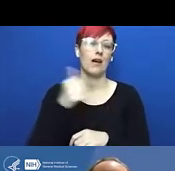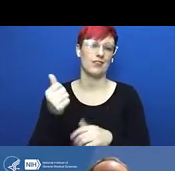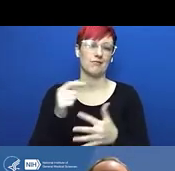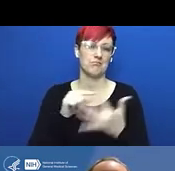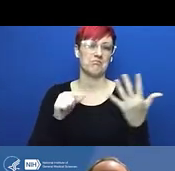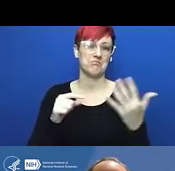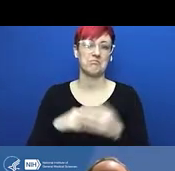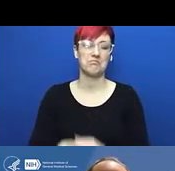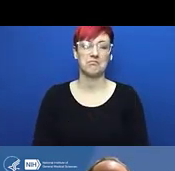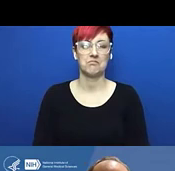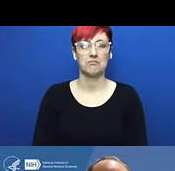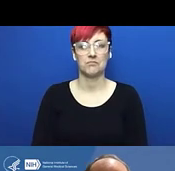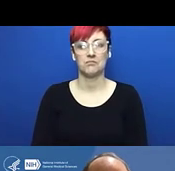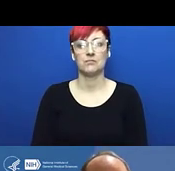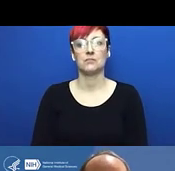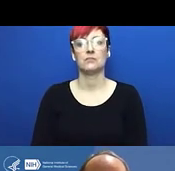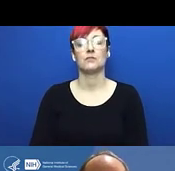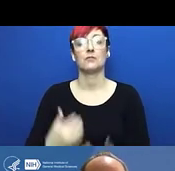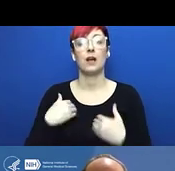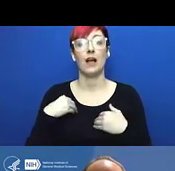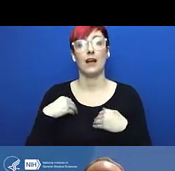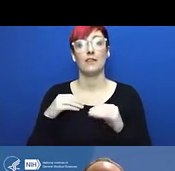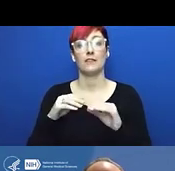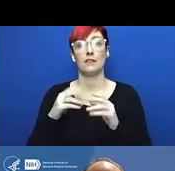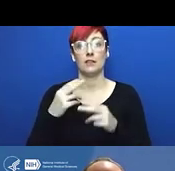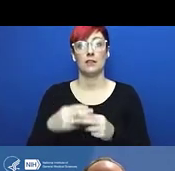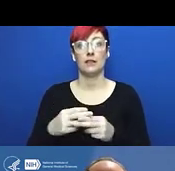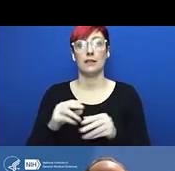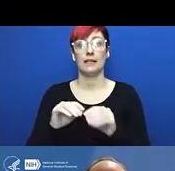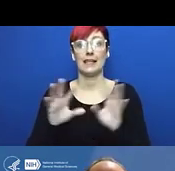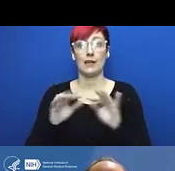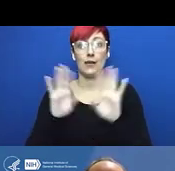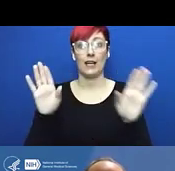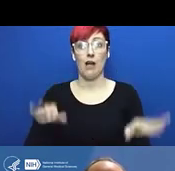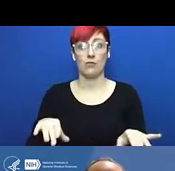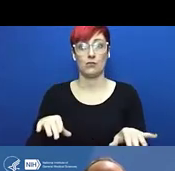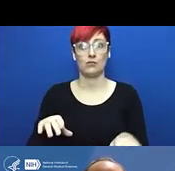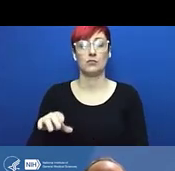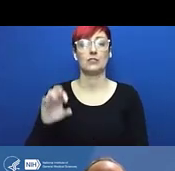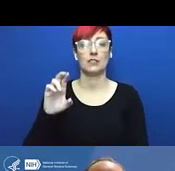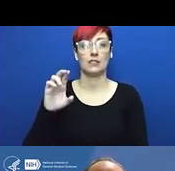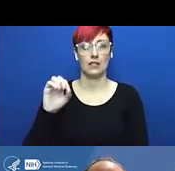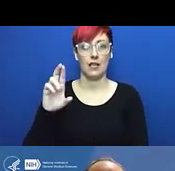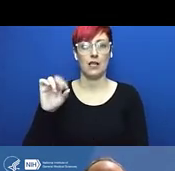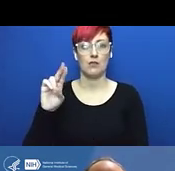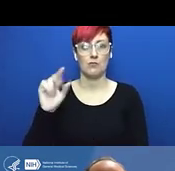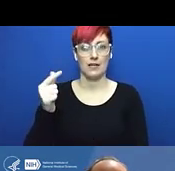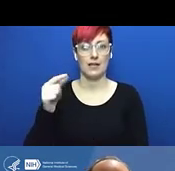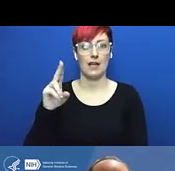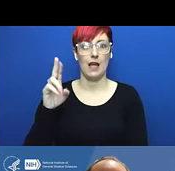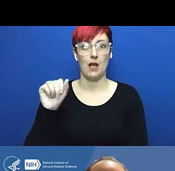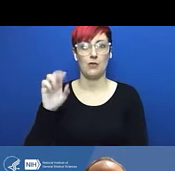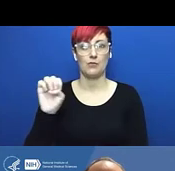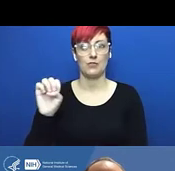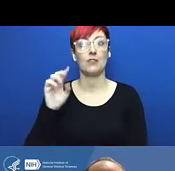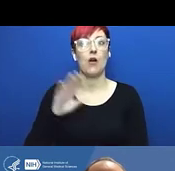to take developing better cultures of labs safety much more seriously than it has been done in the past.